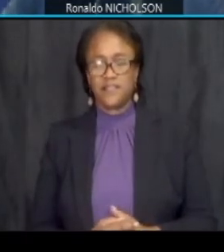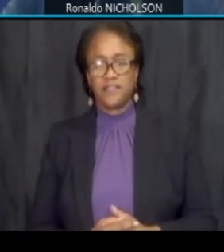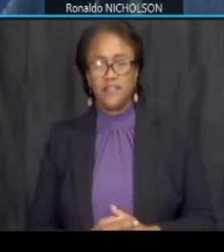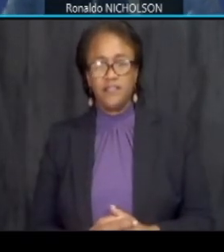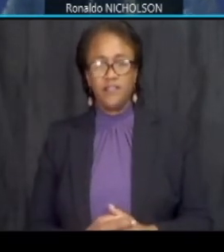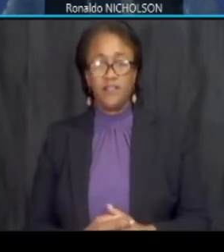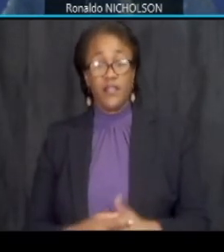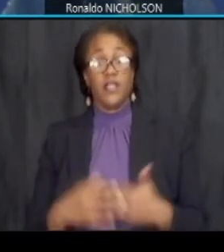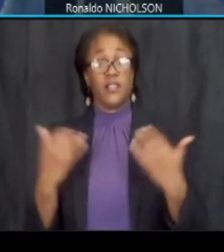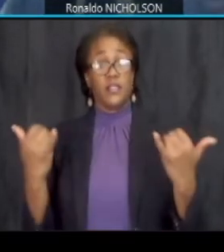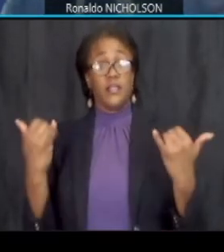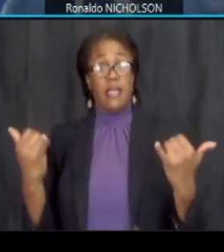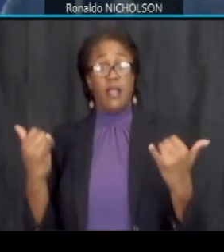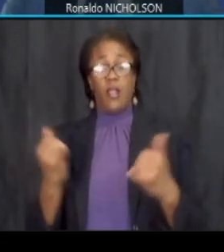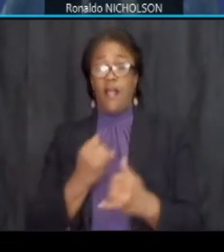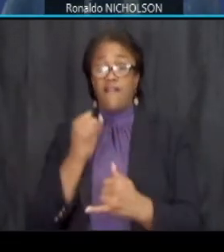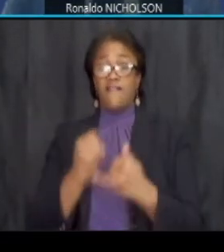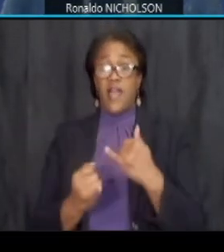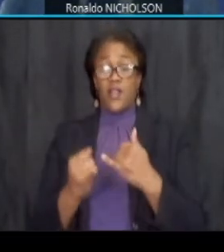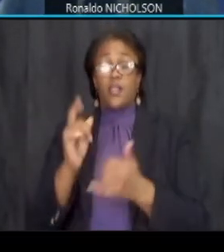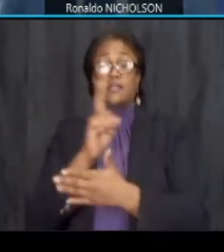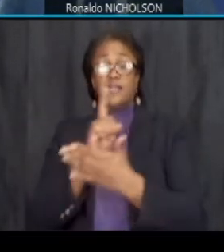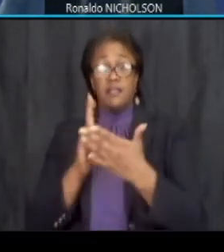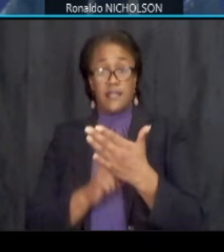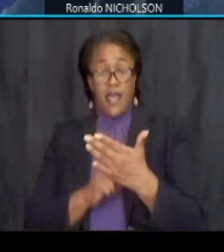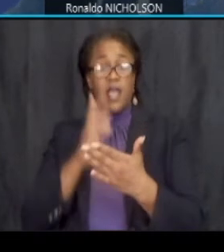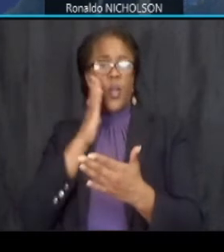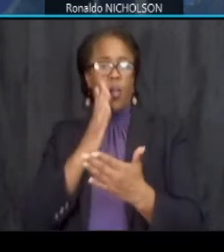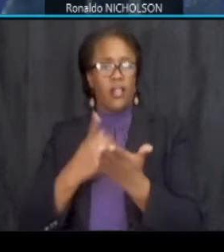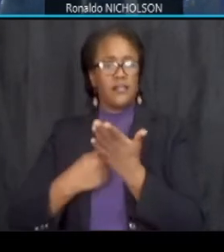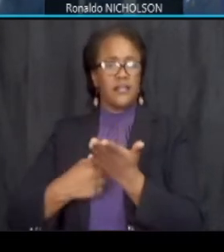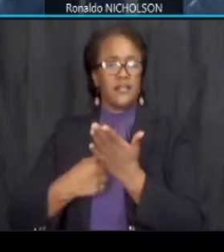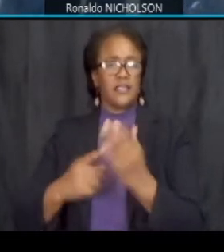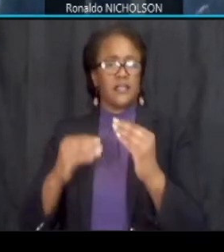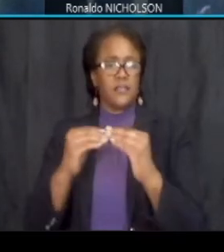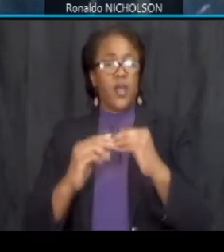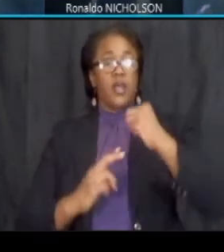so our final design elements that we'll talk about again is the bridge rehabilitation and